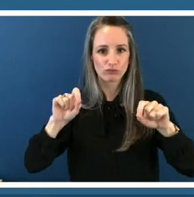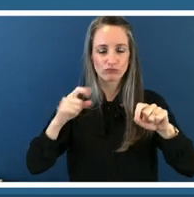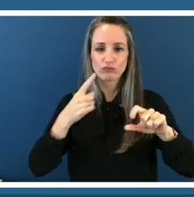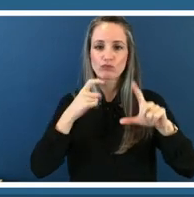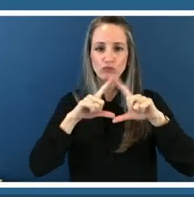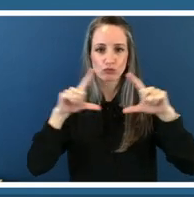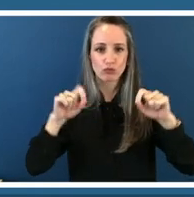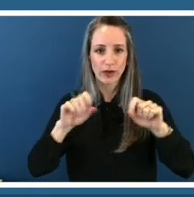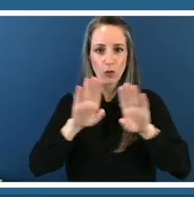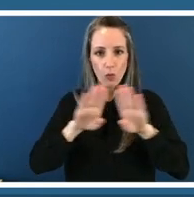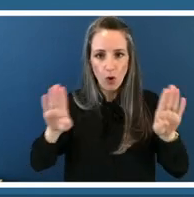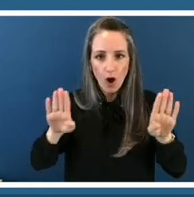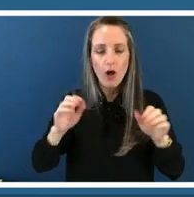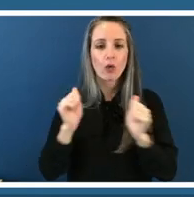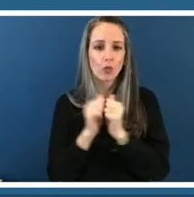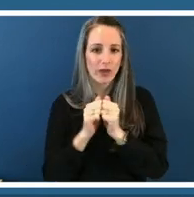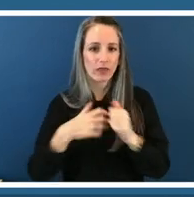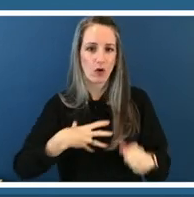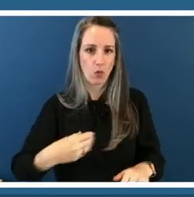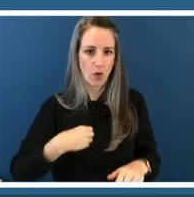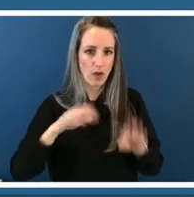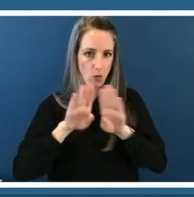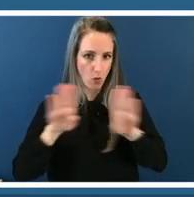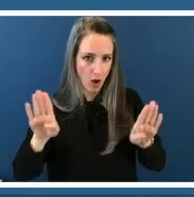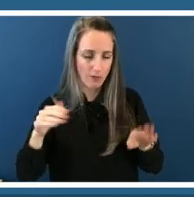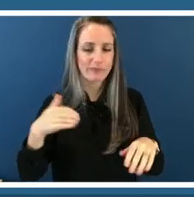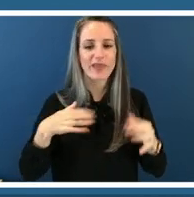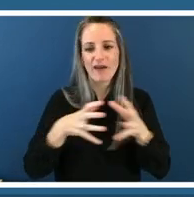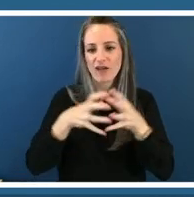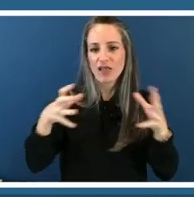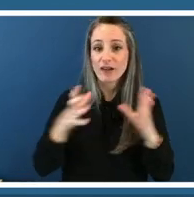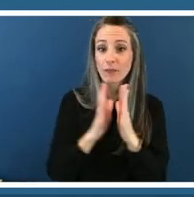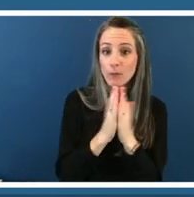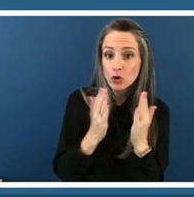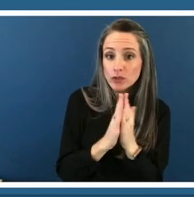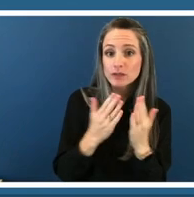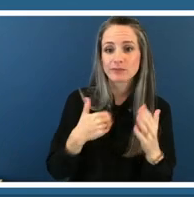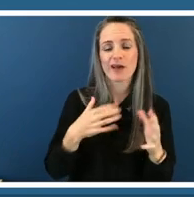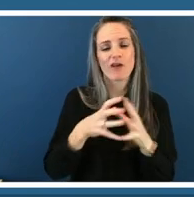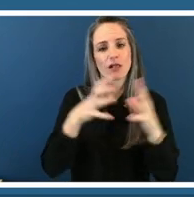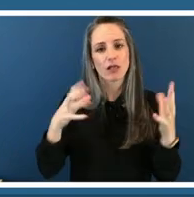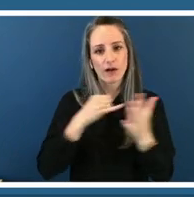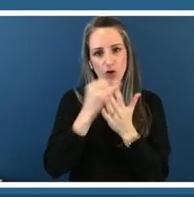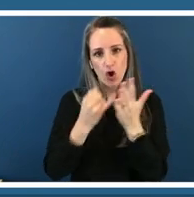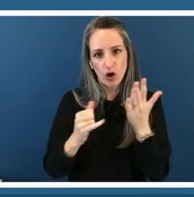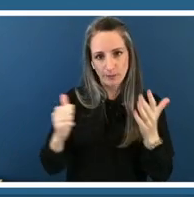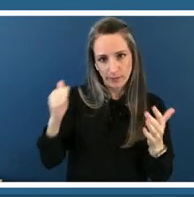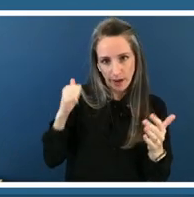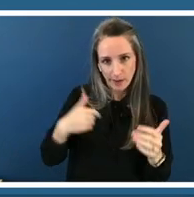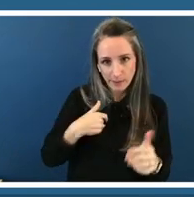have several books and art behind me